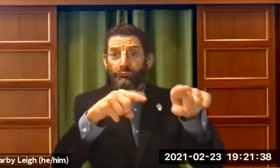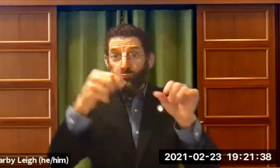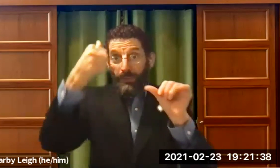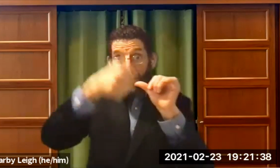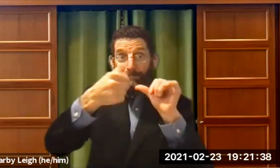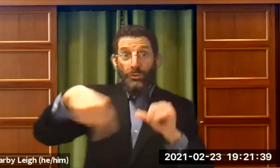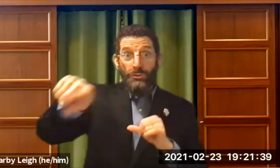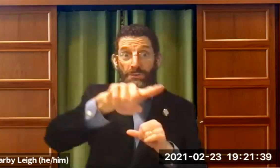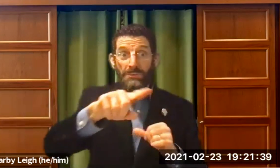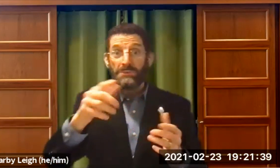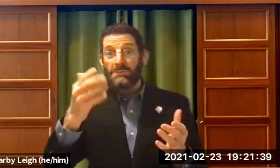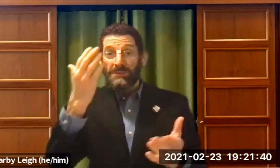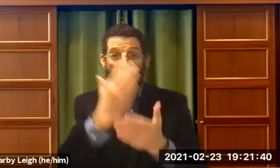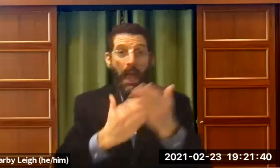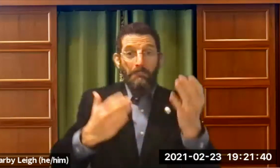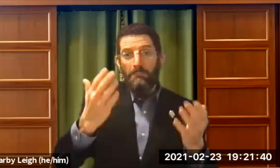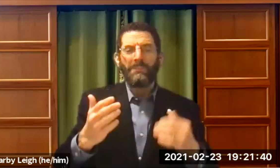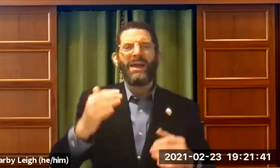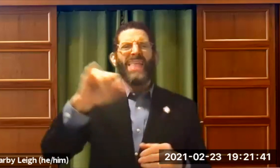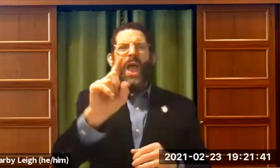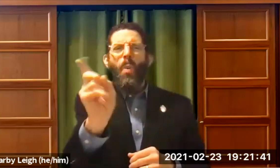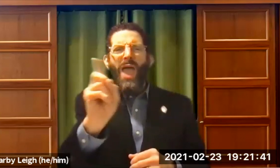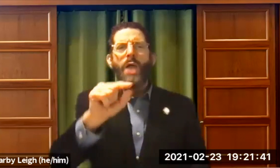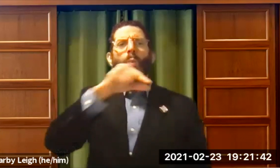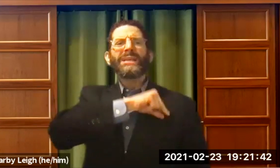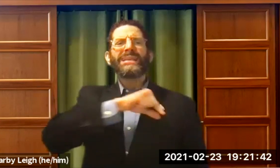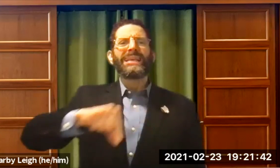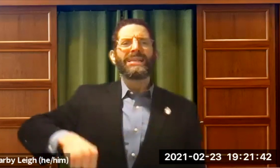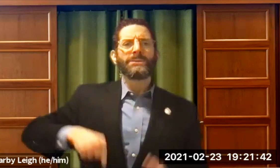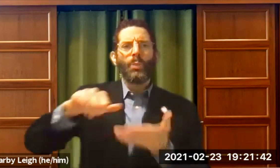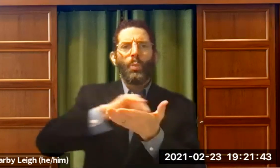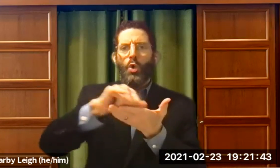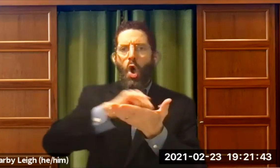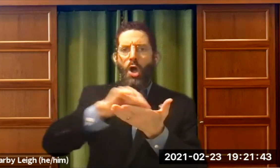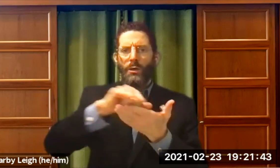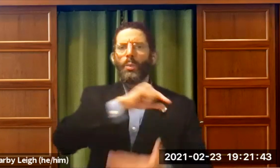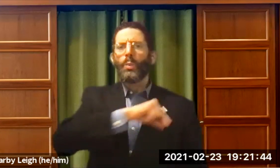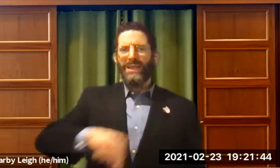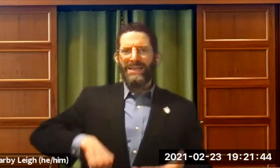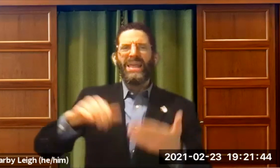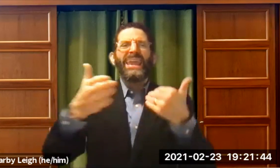Maybe some of you went there? You may remember it . Maybe some of you? That's in Queens, New York